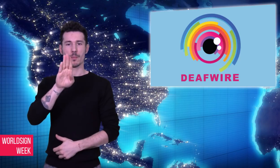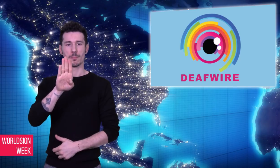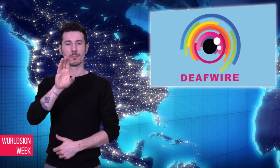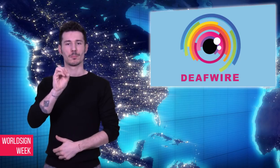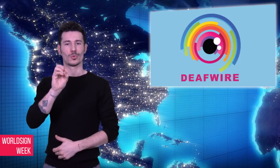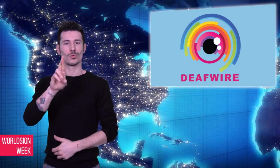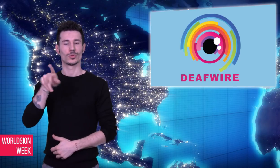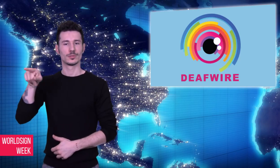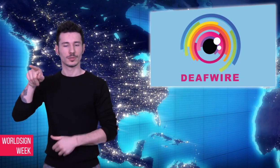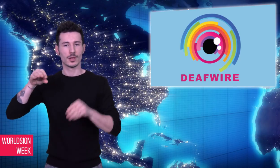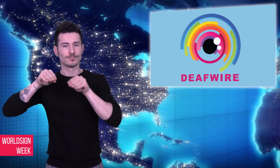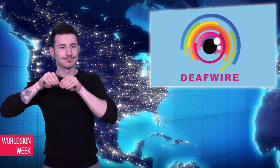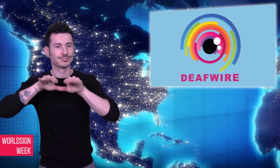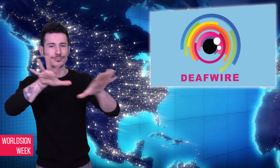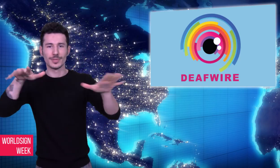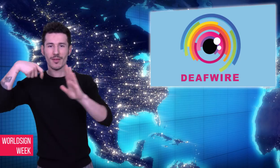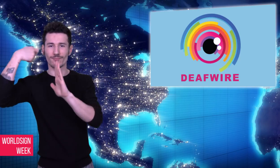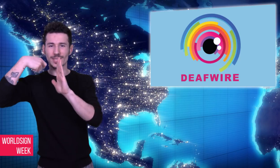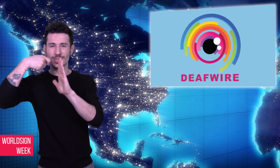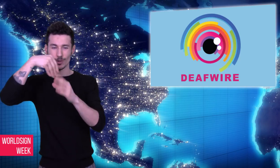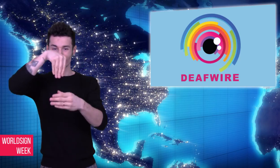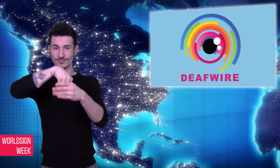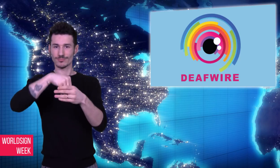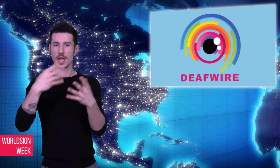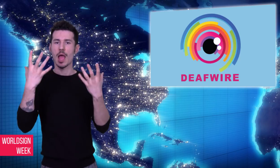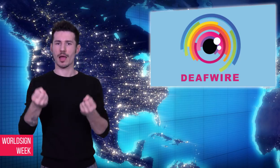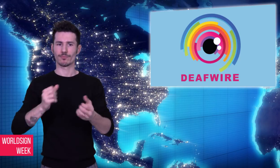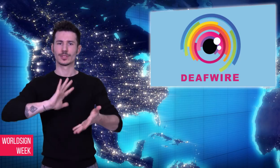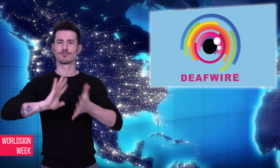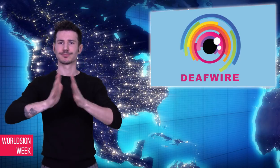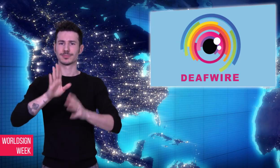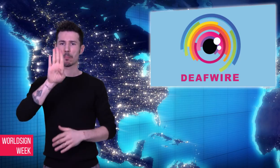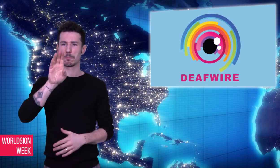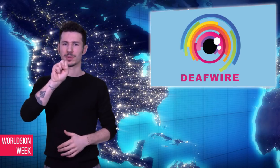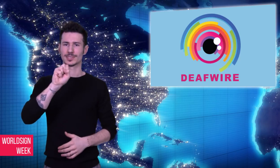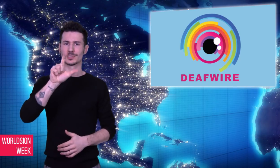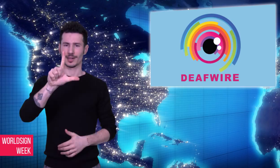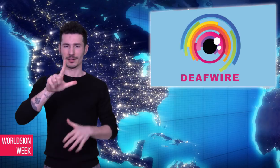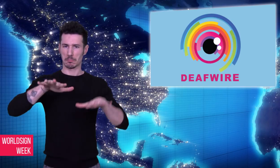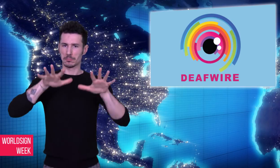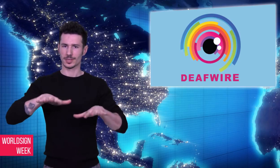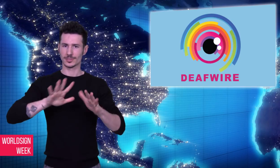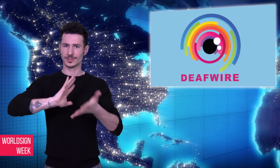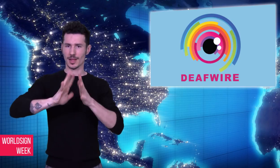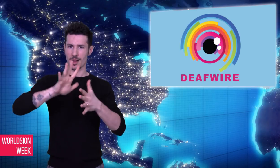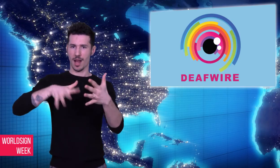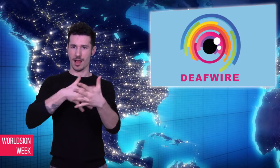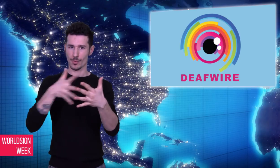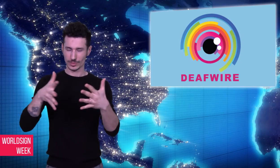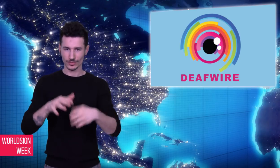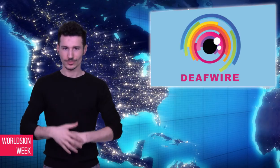British Sign Language (BSL) video posted